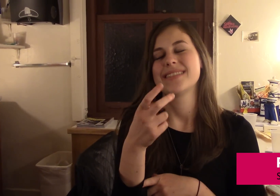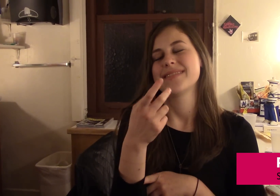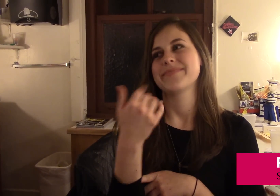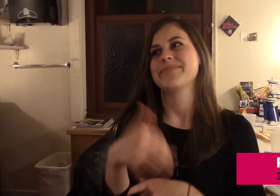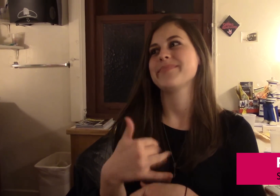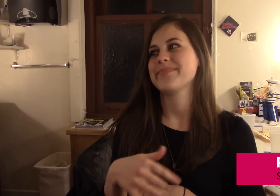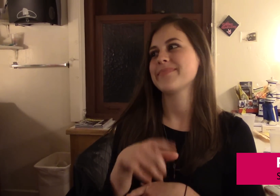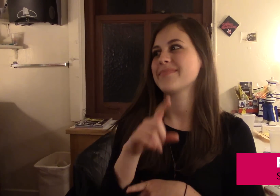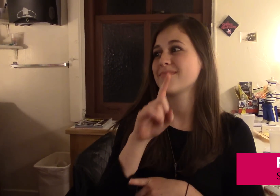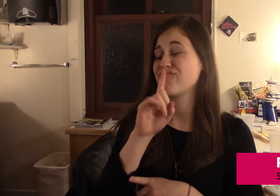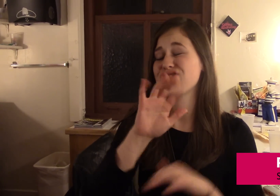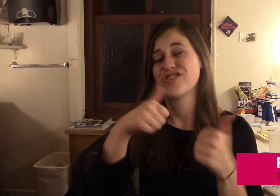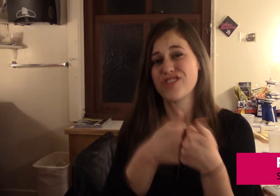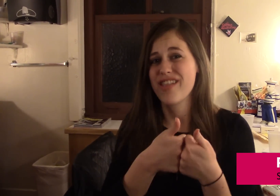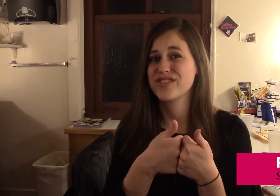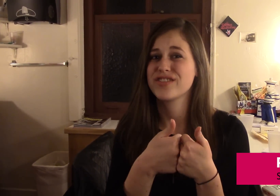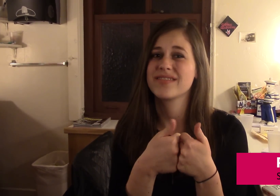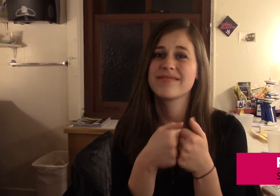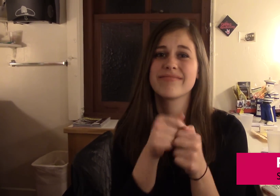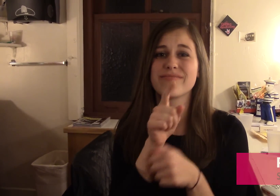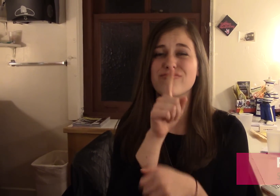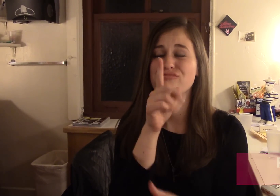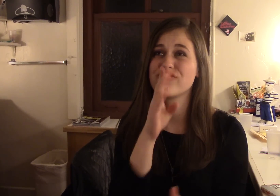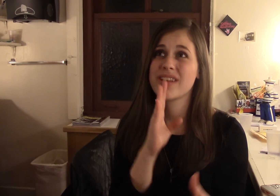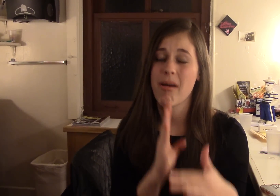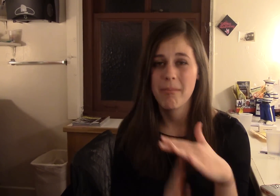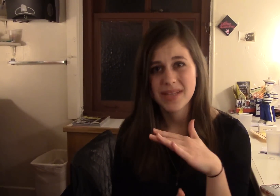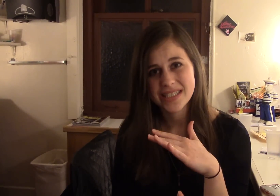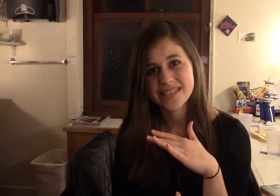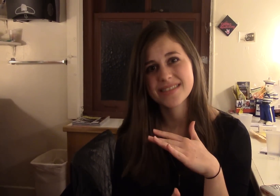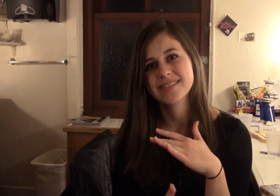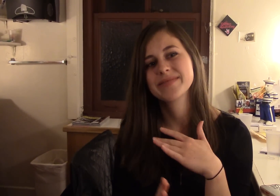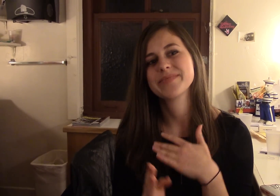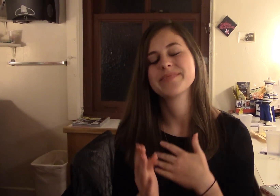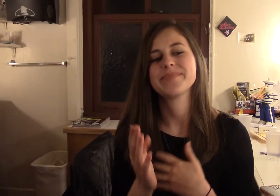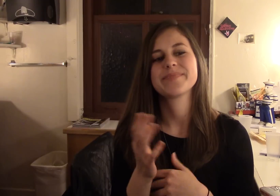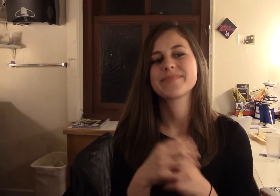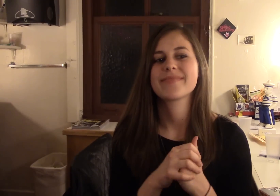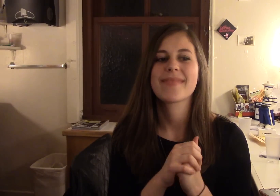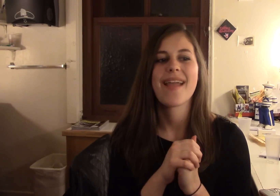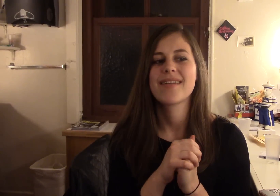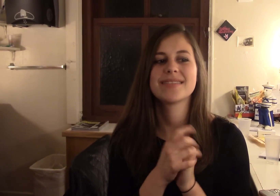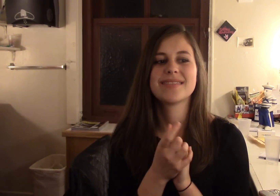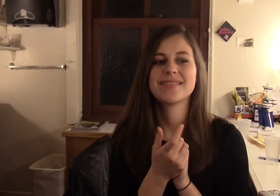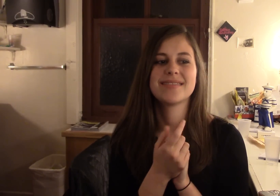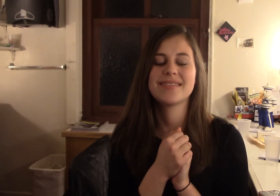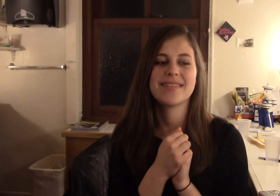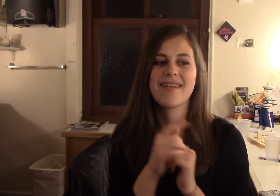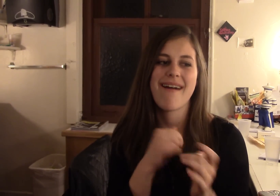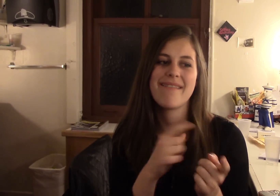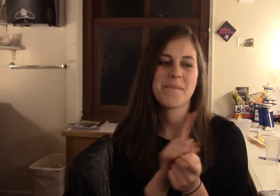swing has been really challenging really humbling then